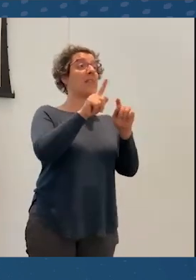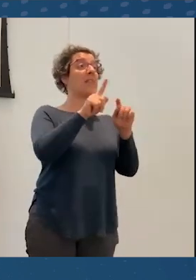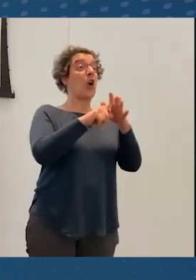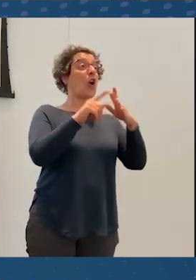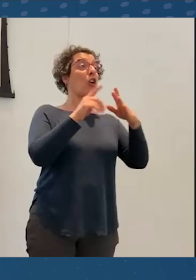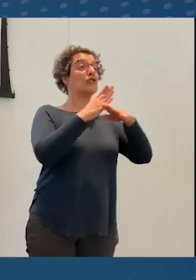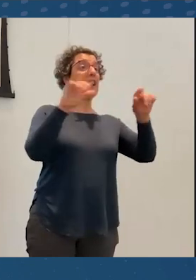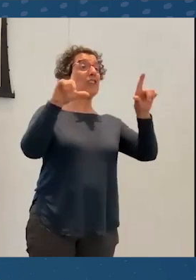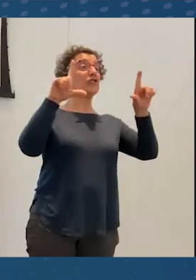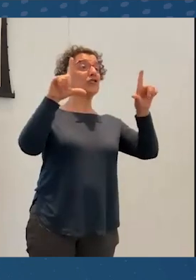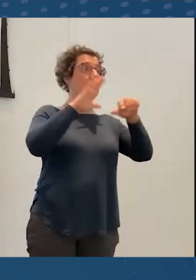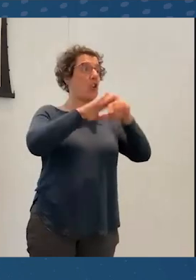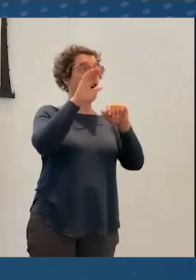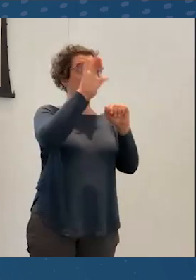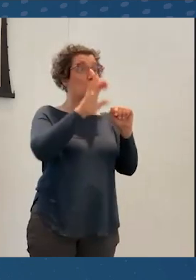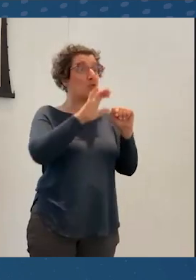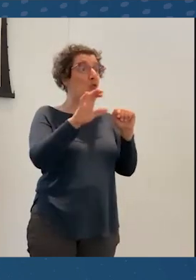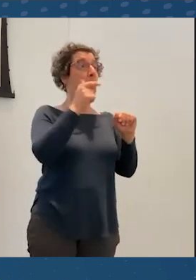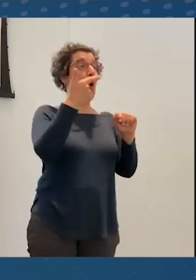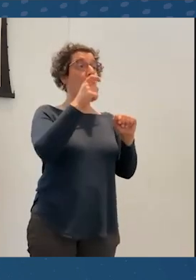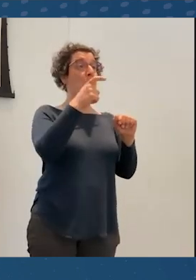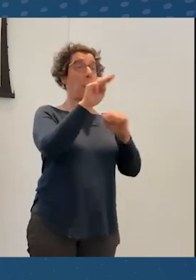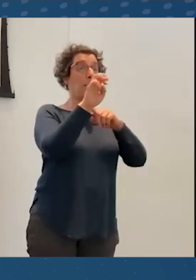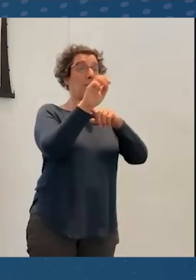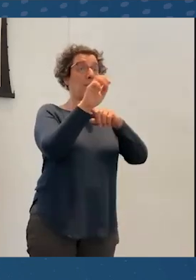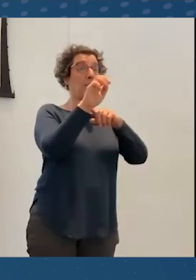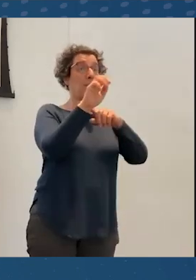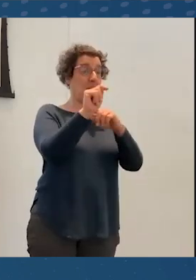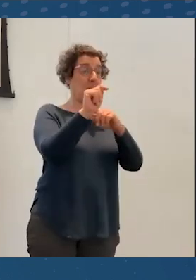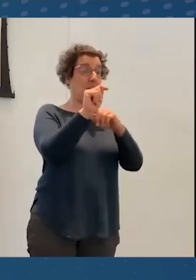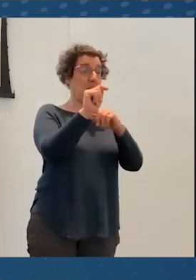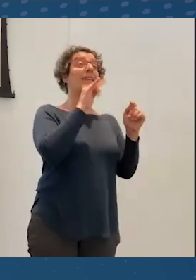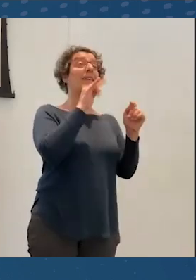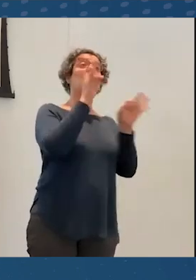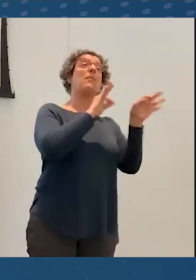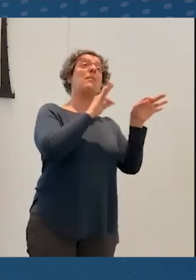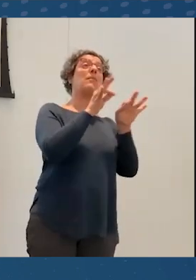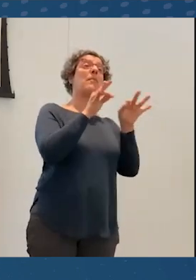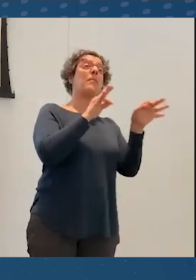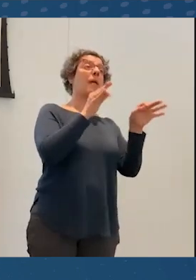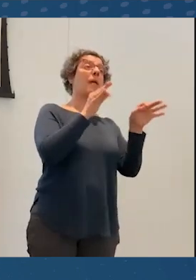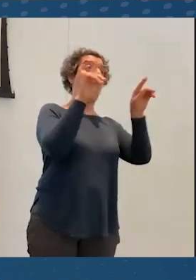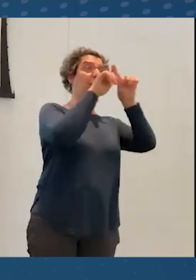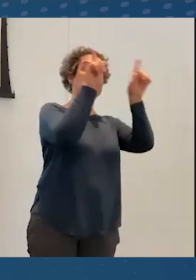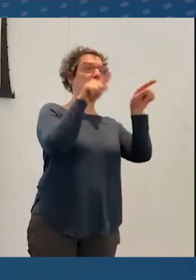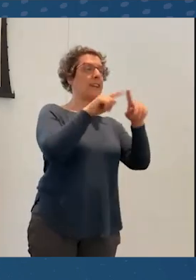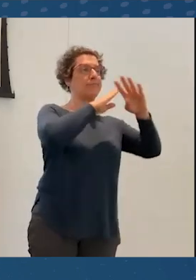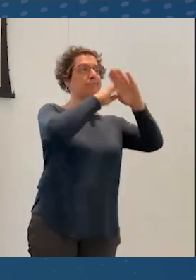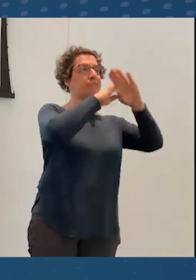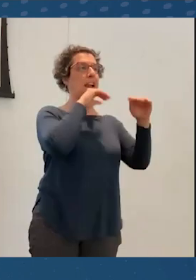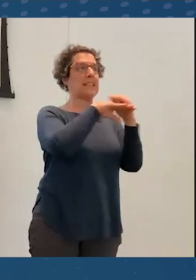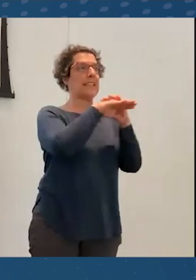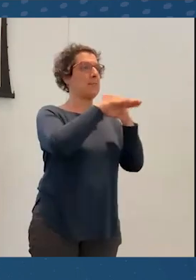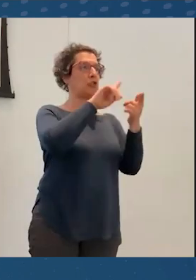or starts to talk about something that's on the screen completely inaccessible, I know this isn't your job,